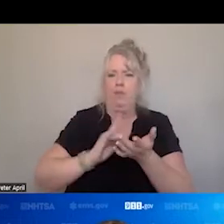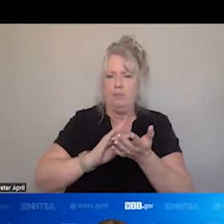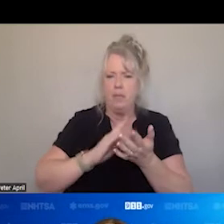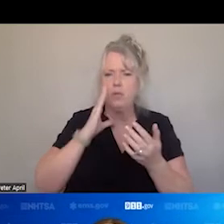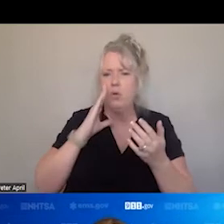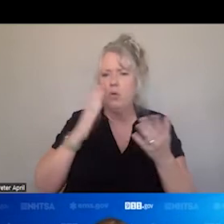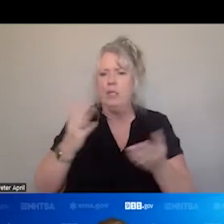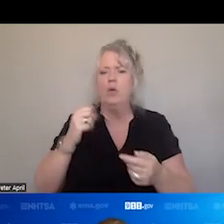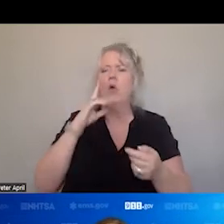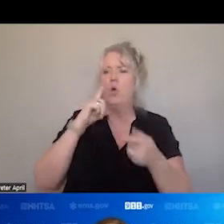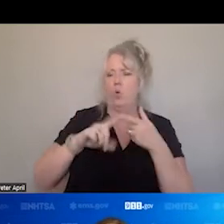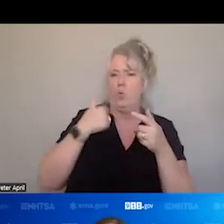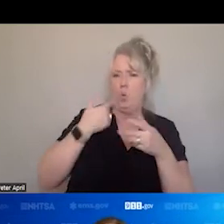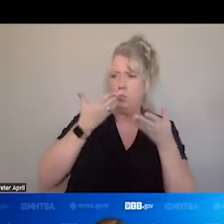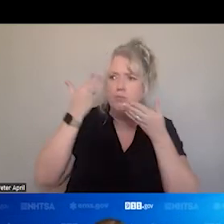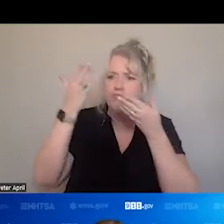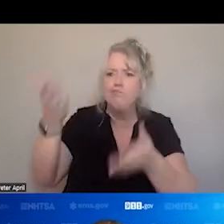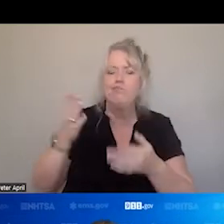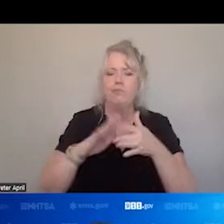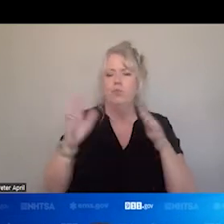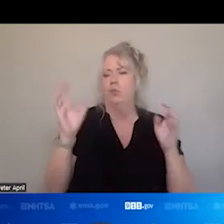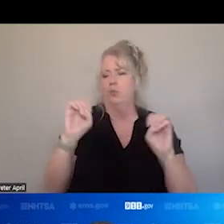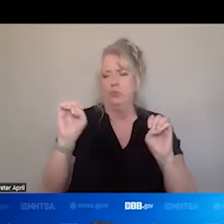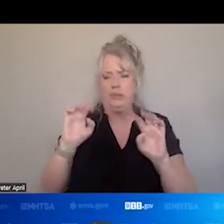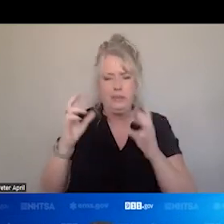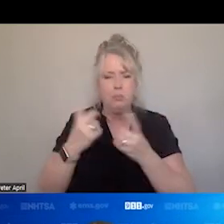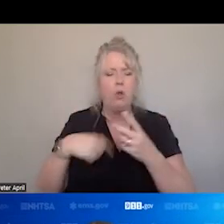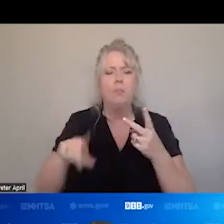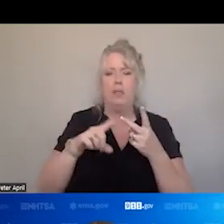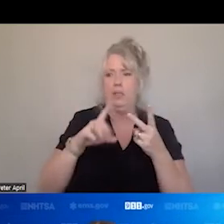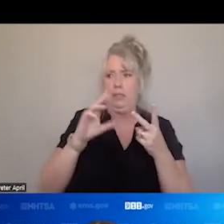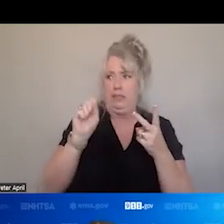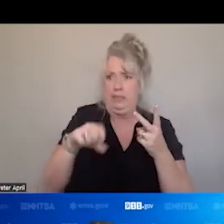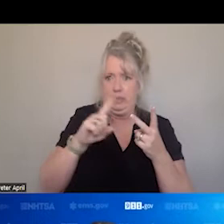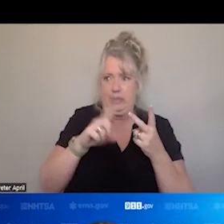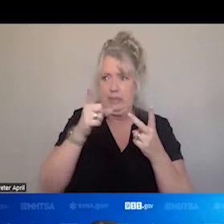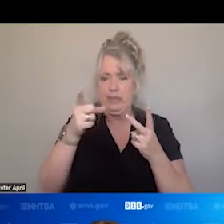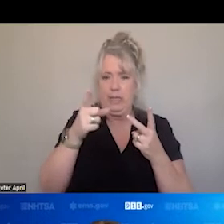ARE WE TRANSPORTING TO EMERGENCY DEPARTMENT? ARE WE ABLE TO HAVE THEM REFUSE AND STAY HOME? ARE